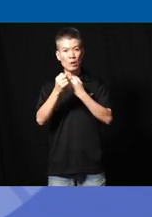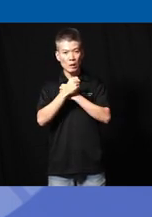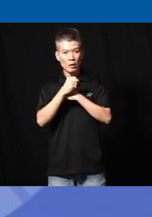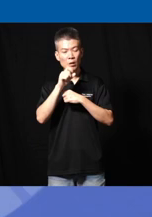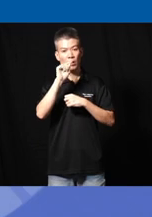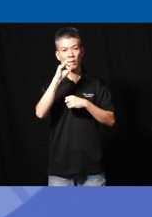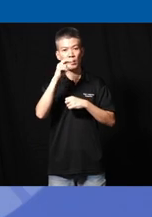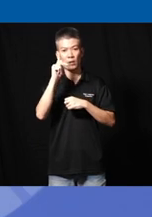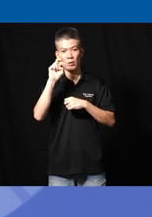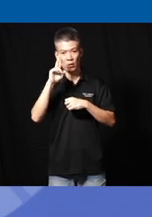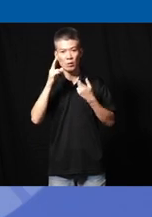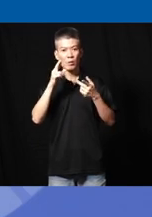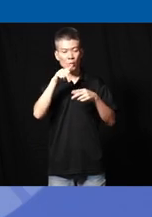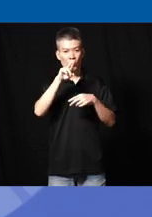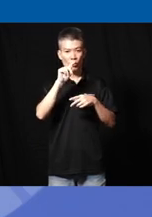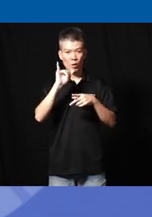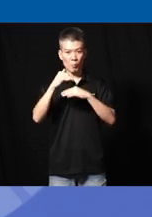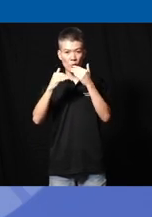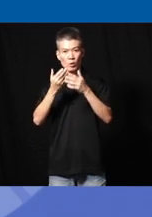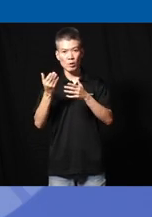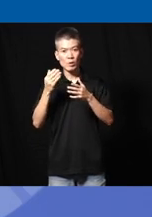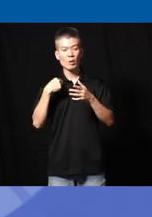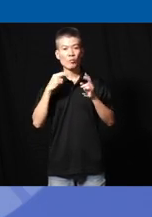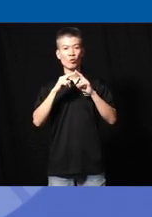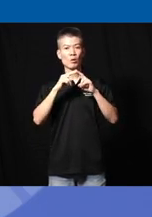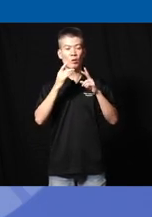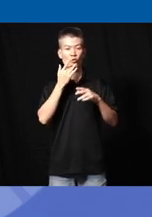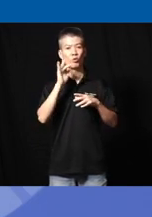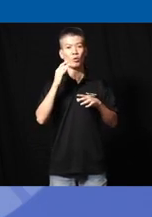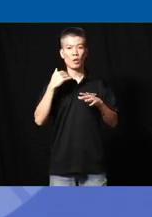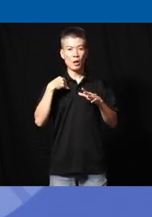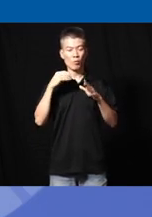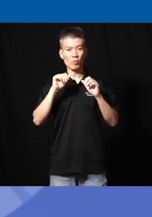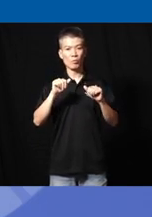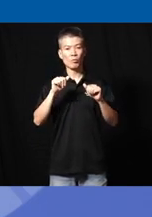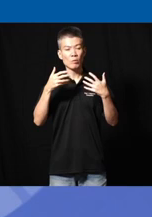and prototyping and building things so I'm very fortunate to have been able to integrate these